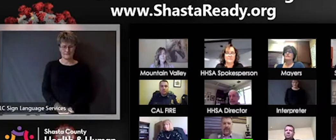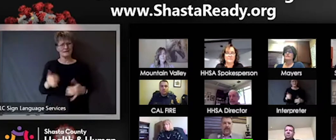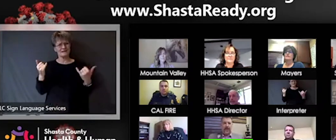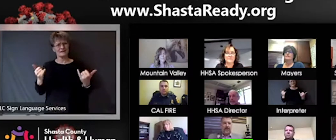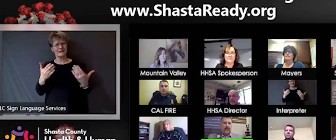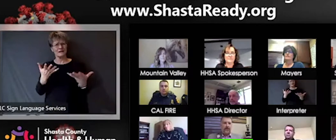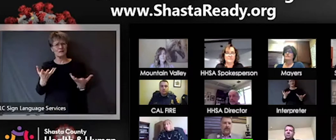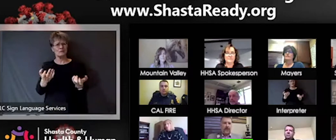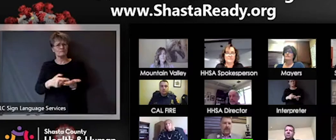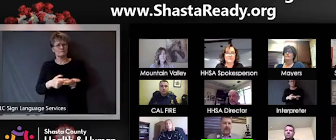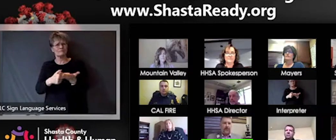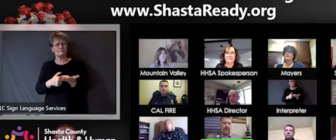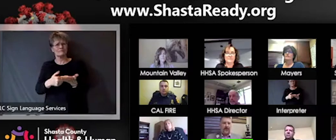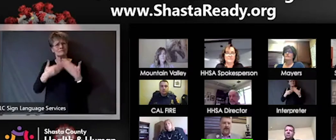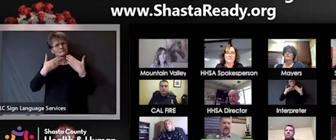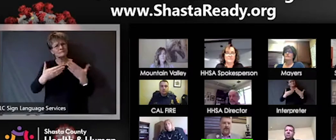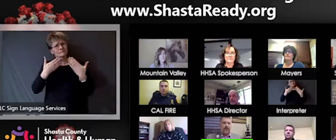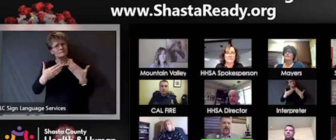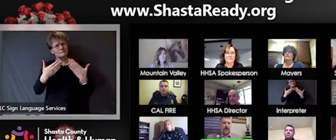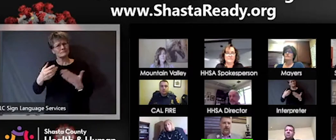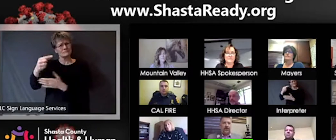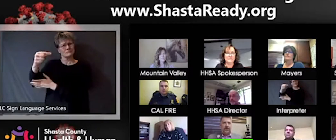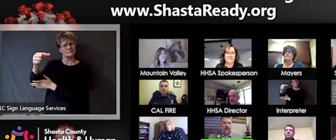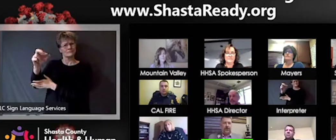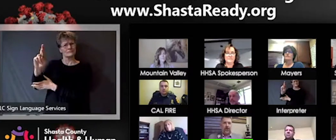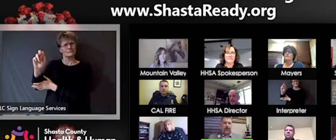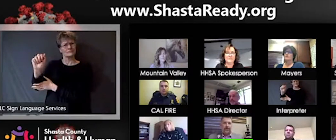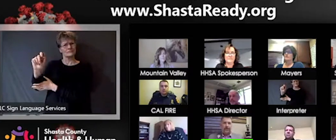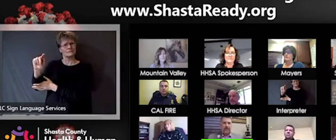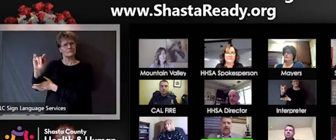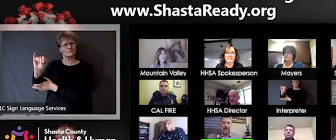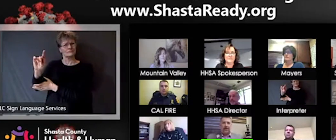know we've had many in the community that have provided donations in way of